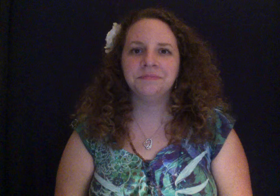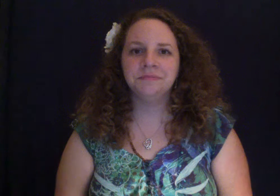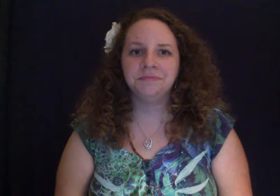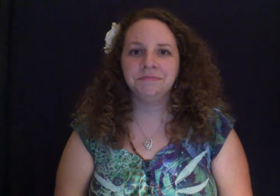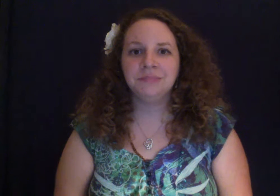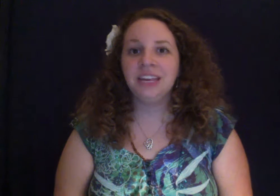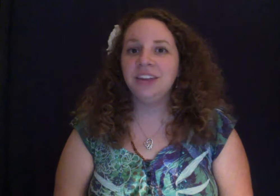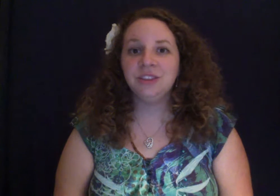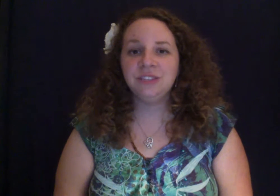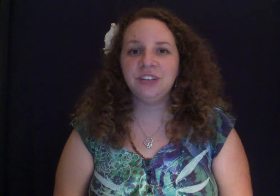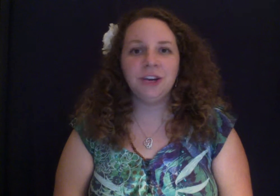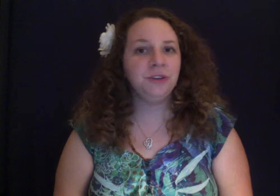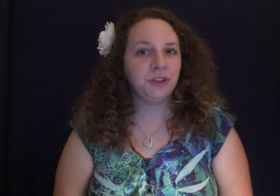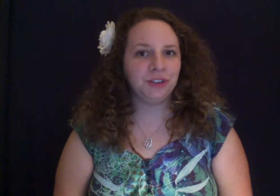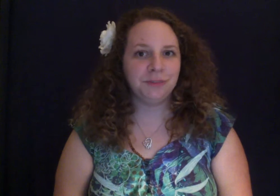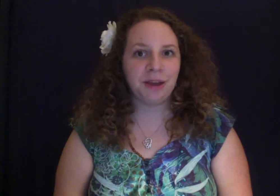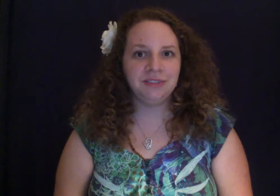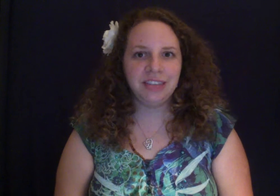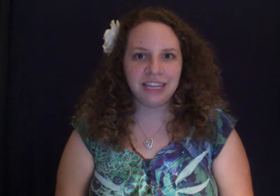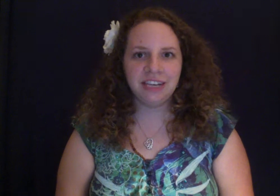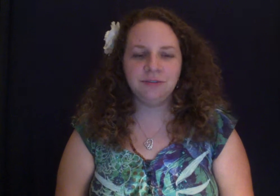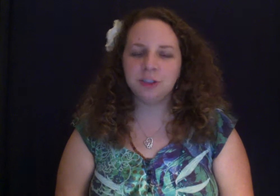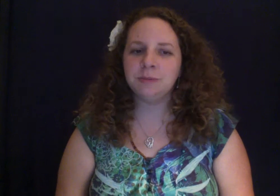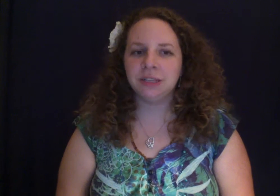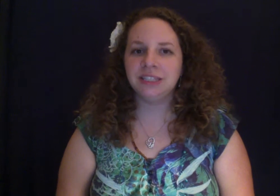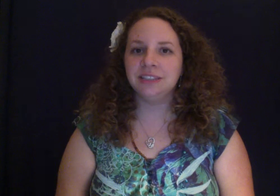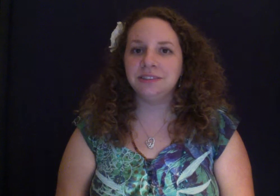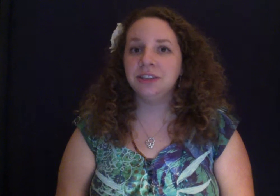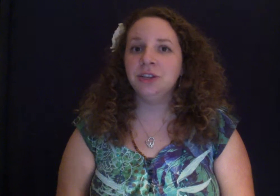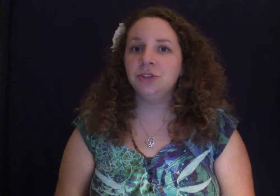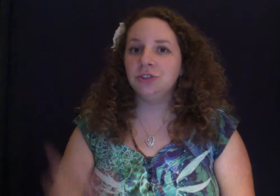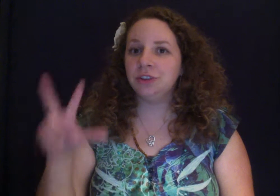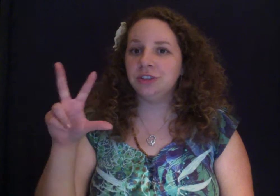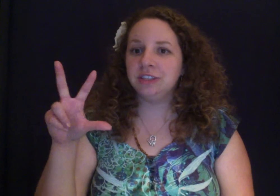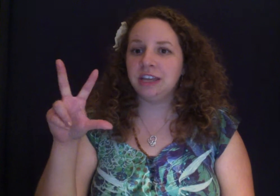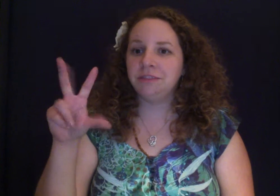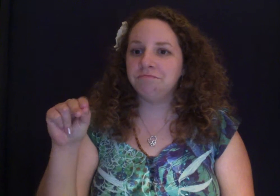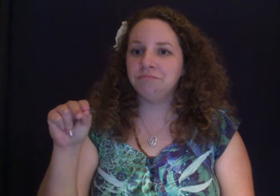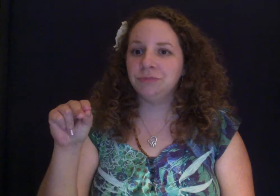in this video you'll learn about negative responses. So there's the sign